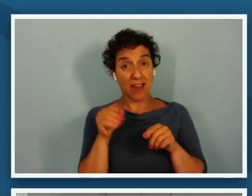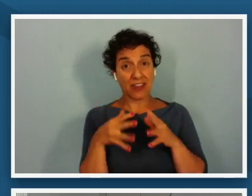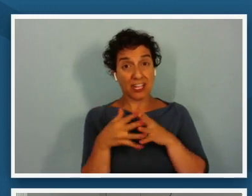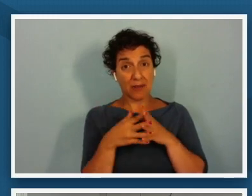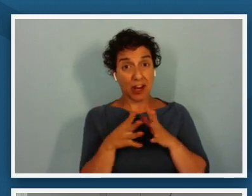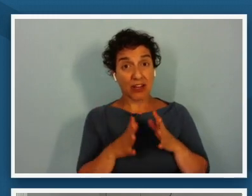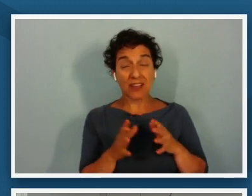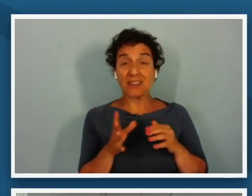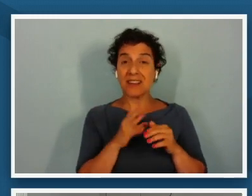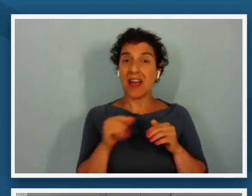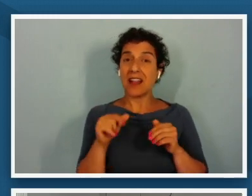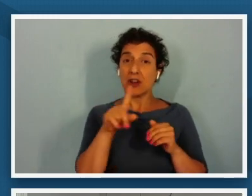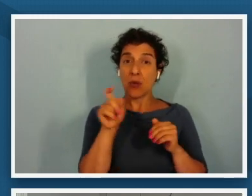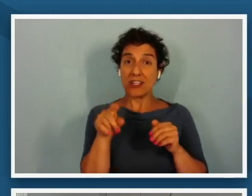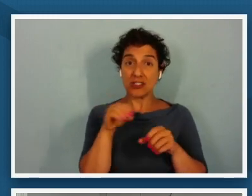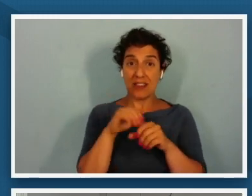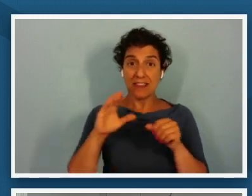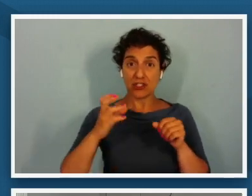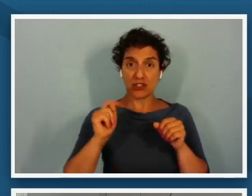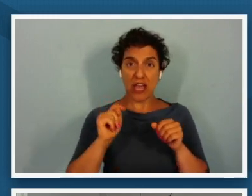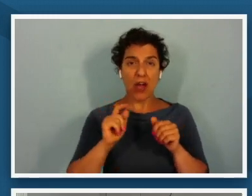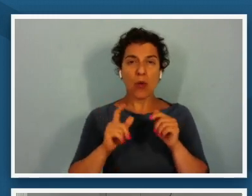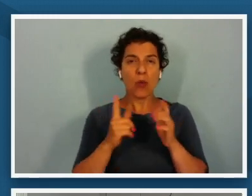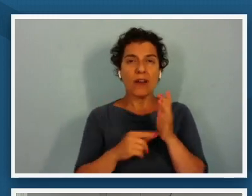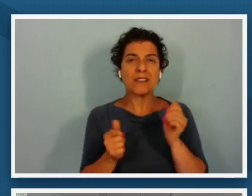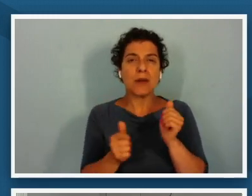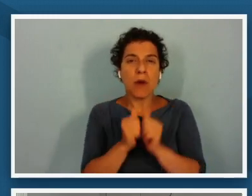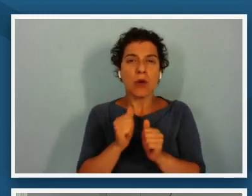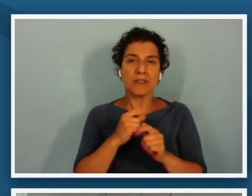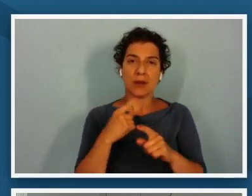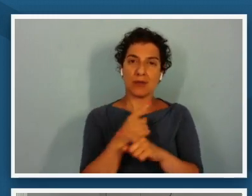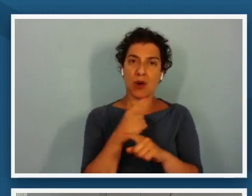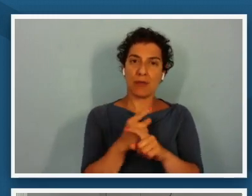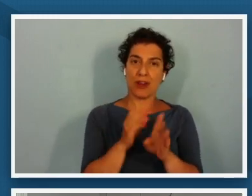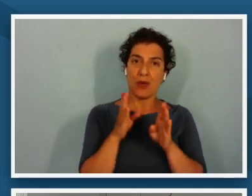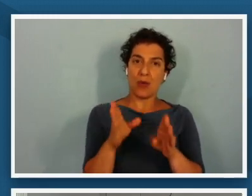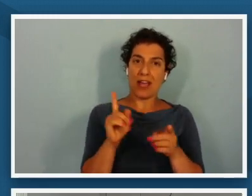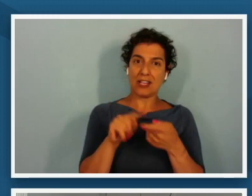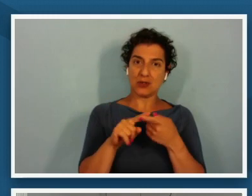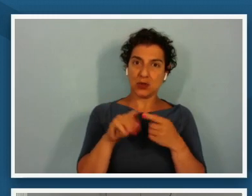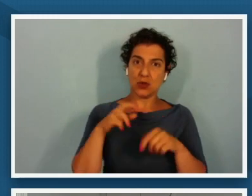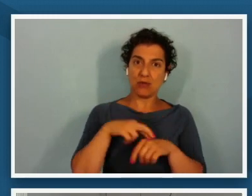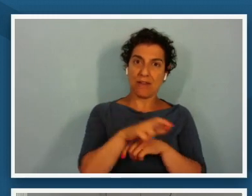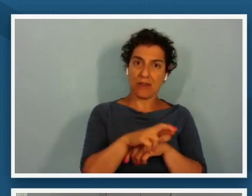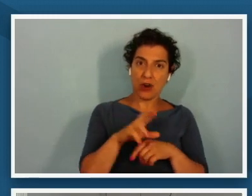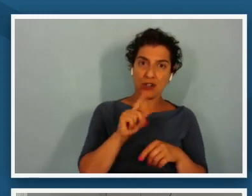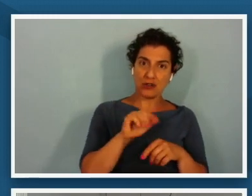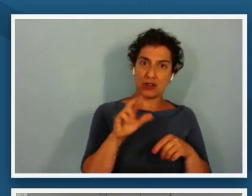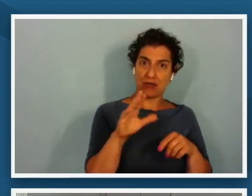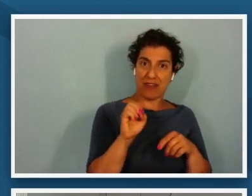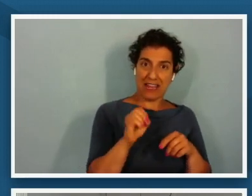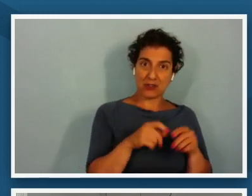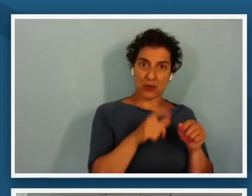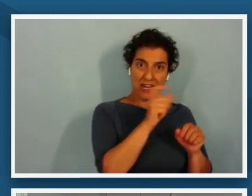the chat about what's the most appropriate way to refer to the race or